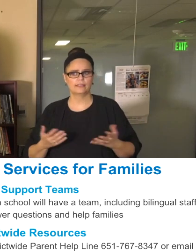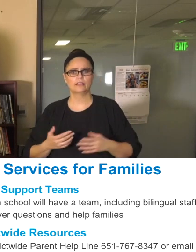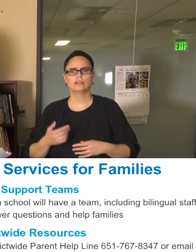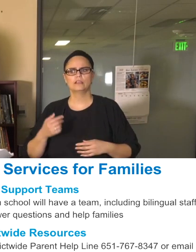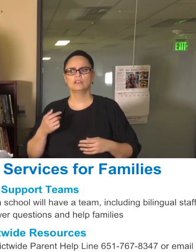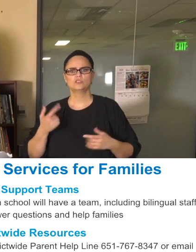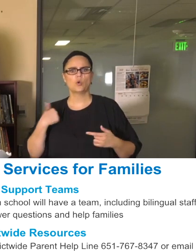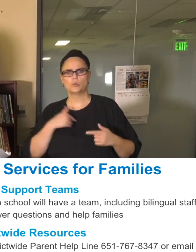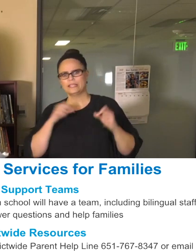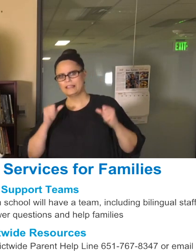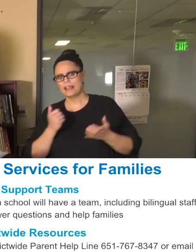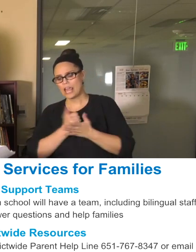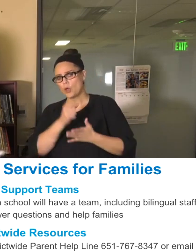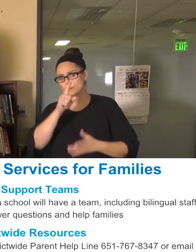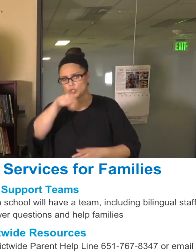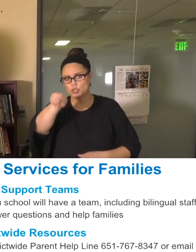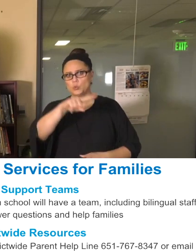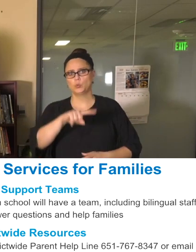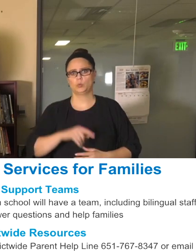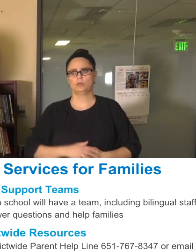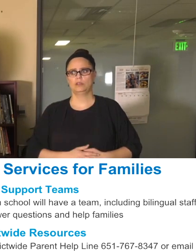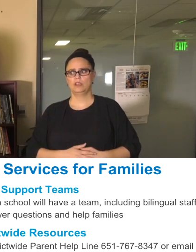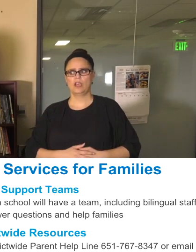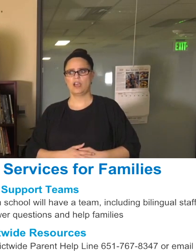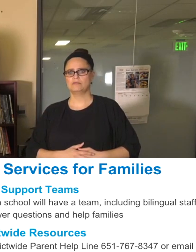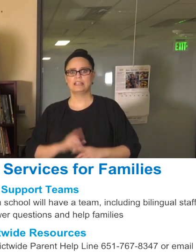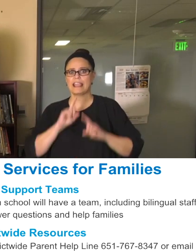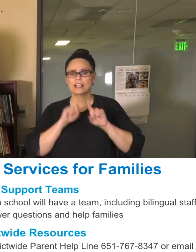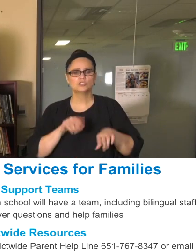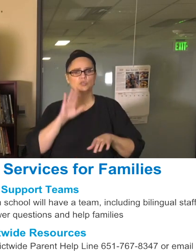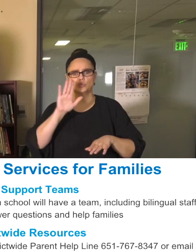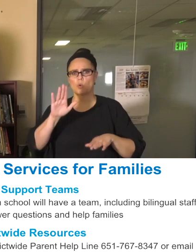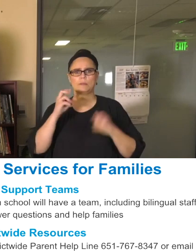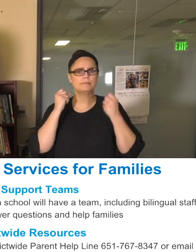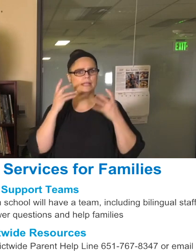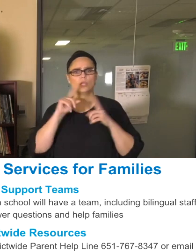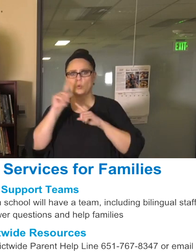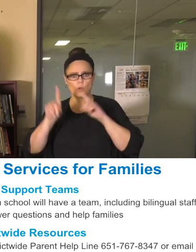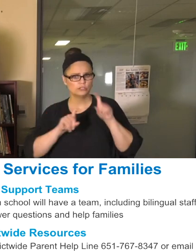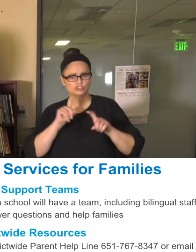plethora of questions or concerns that that you might have. So we want to make sure that as a district we are